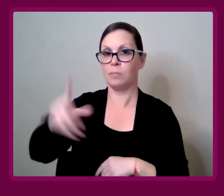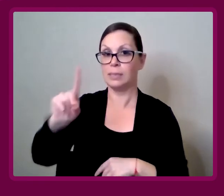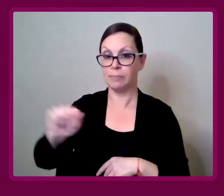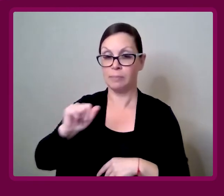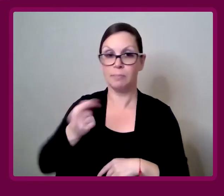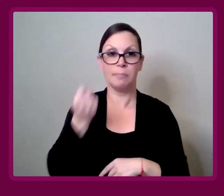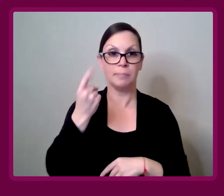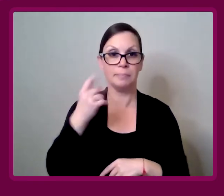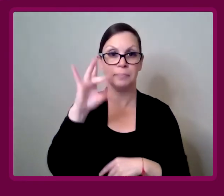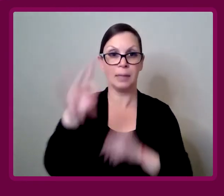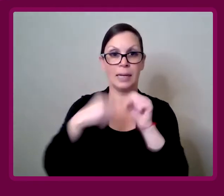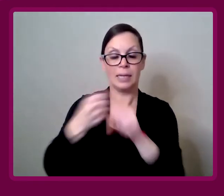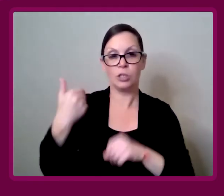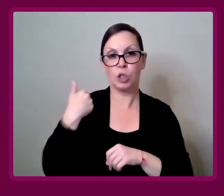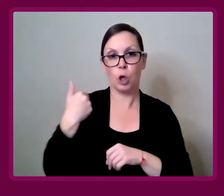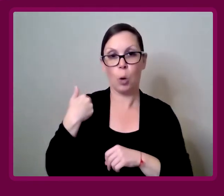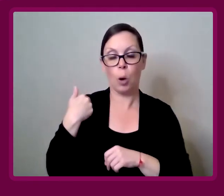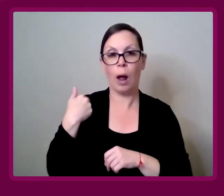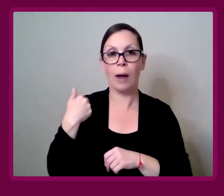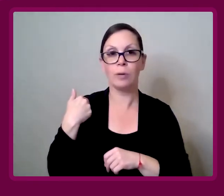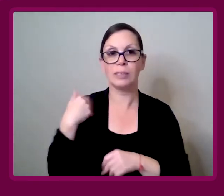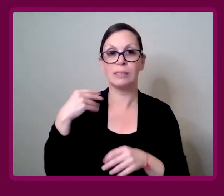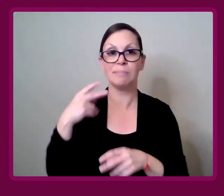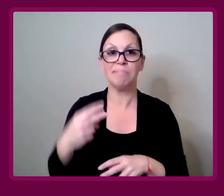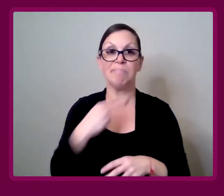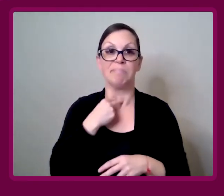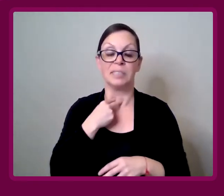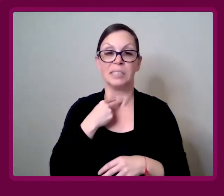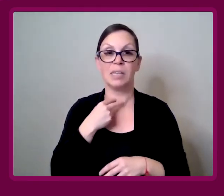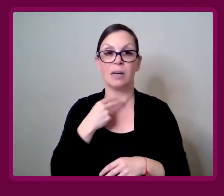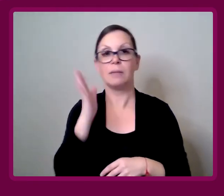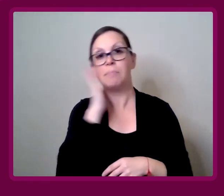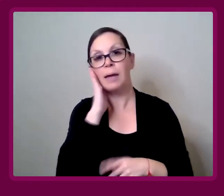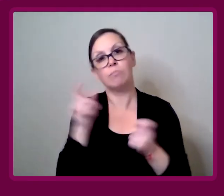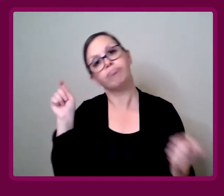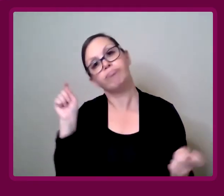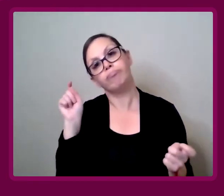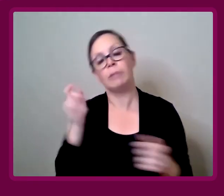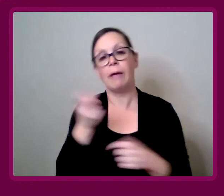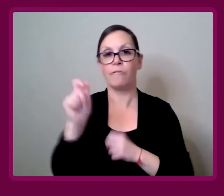About eight years ago, I was bedridden for several years.